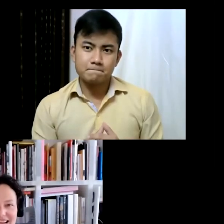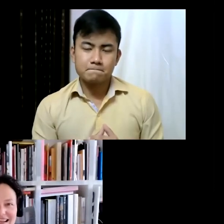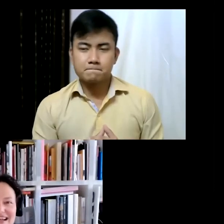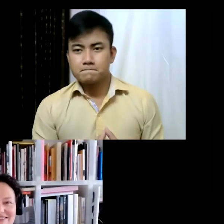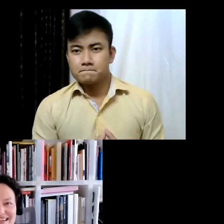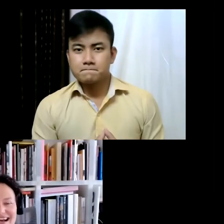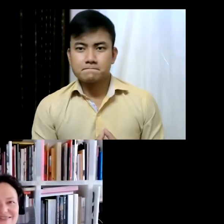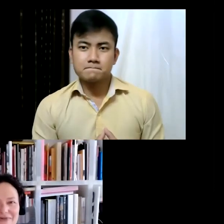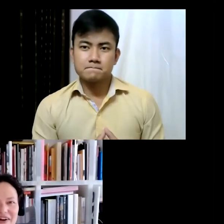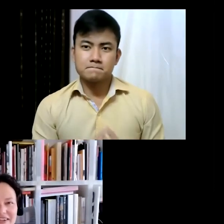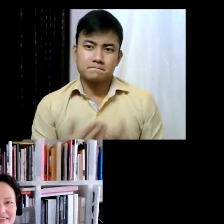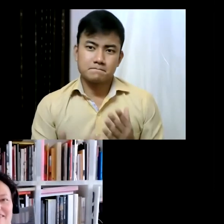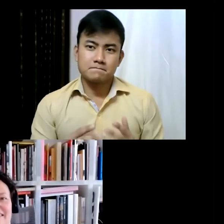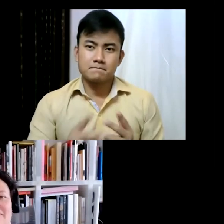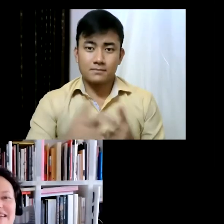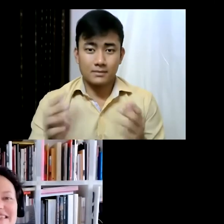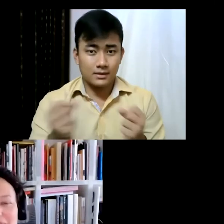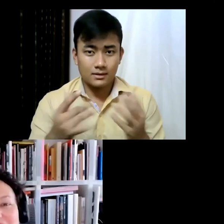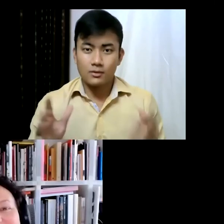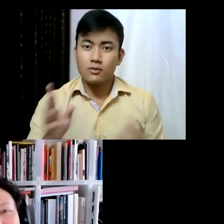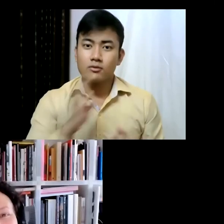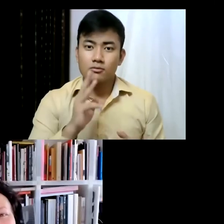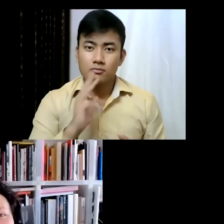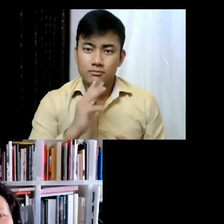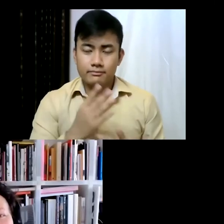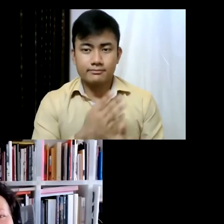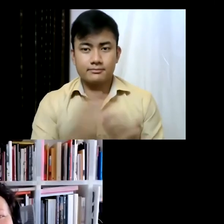like gallons and gallons of water you're never gonna make the same kind of bread,